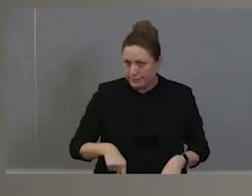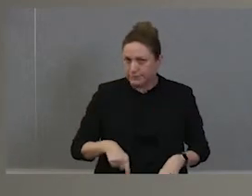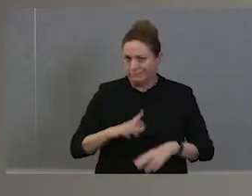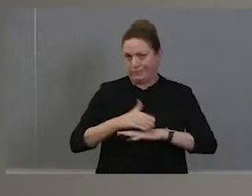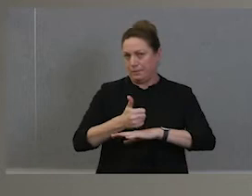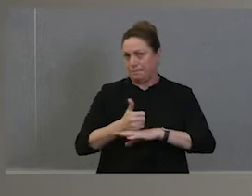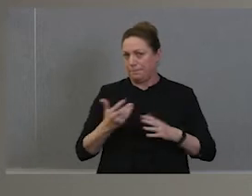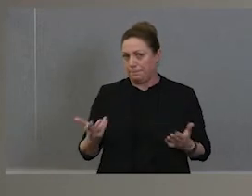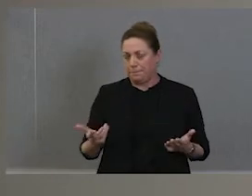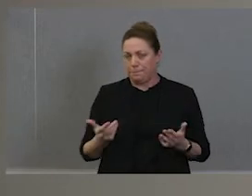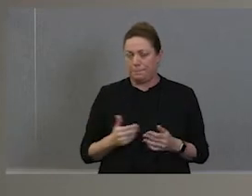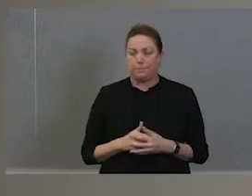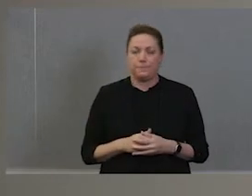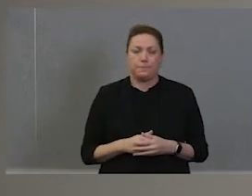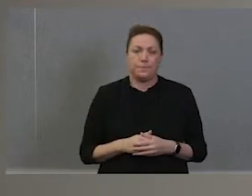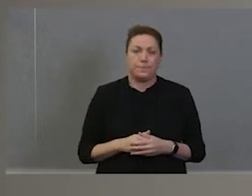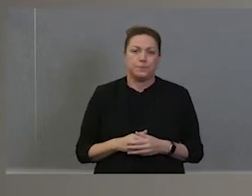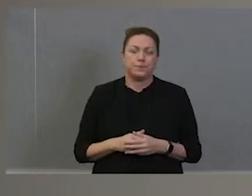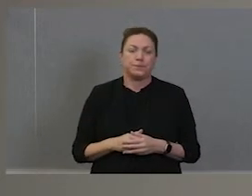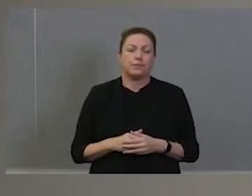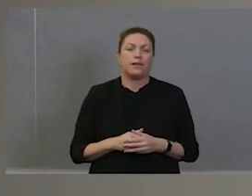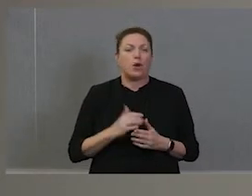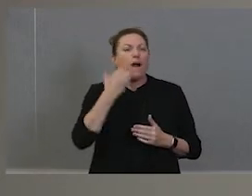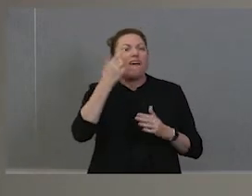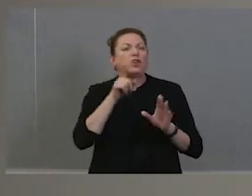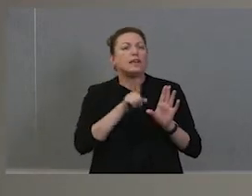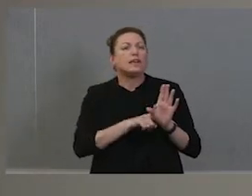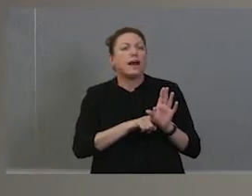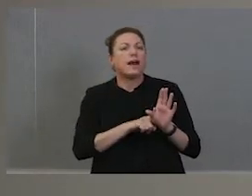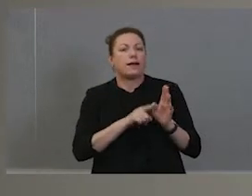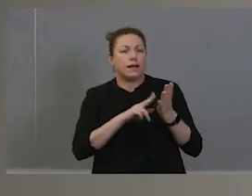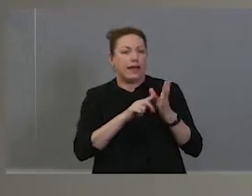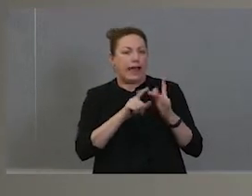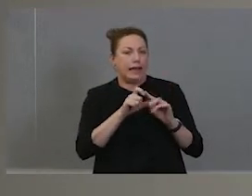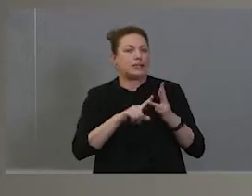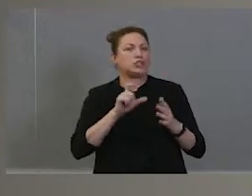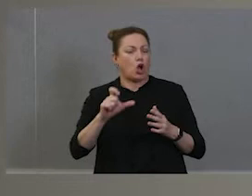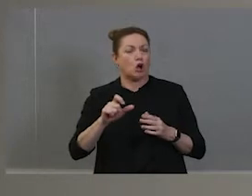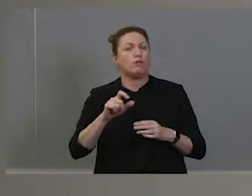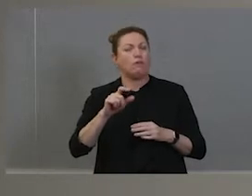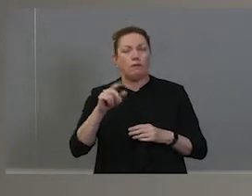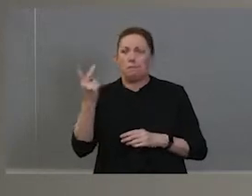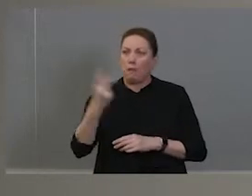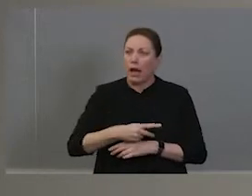with the, you know, with the NAIDOC Week. Every year that started coming back again. And sort of started